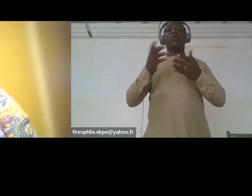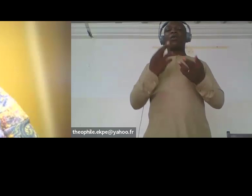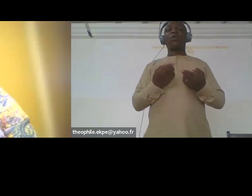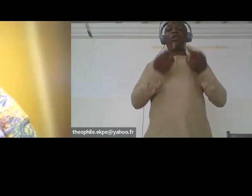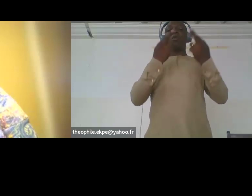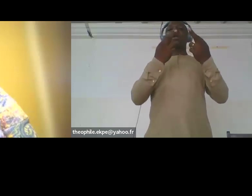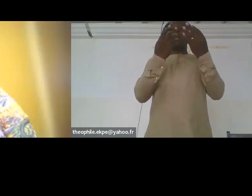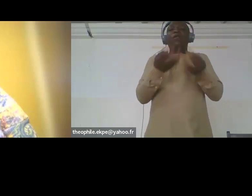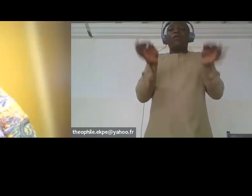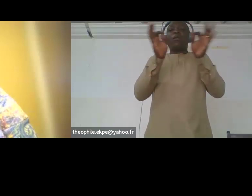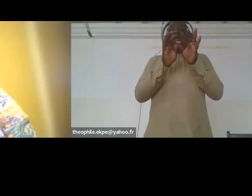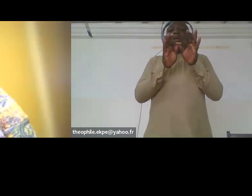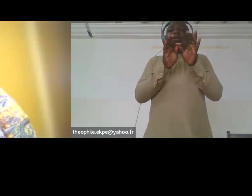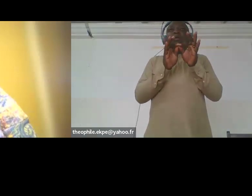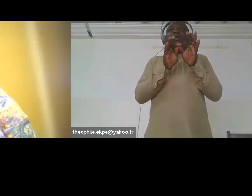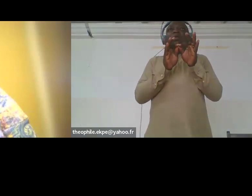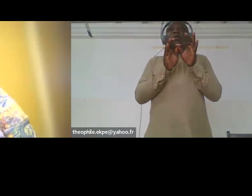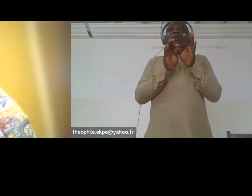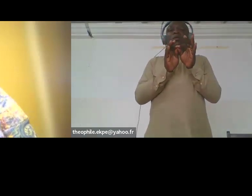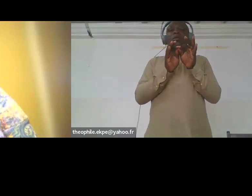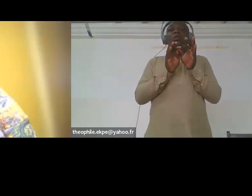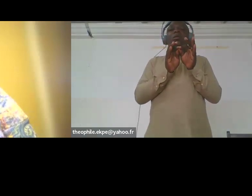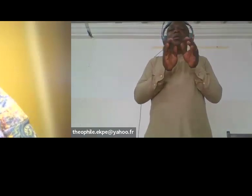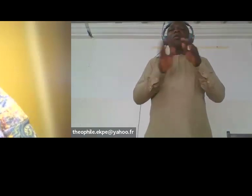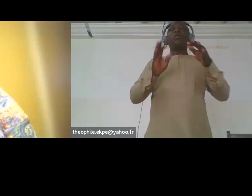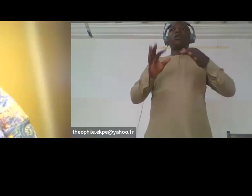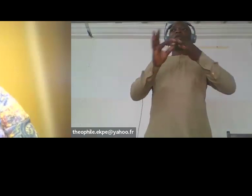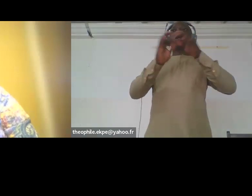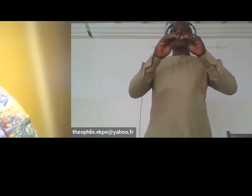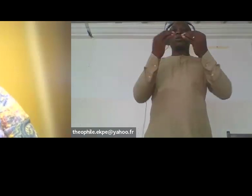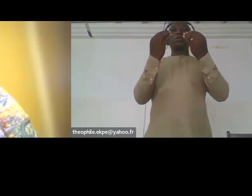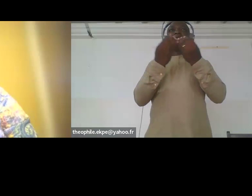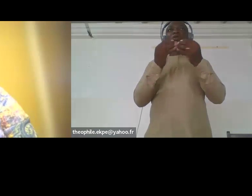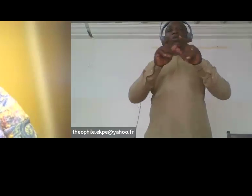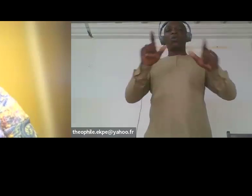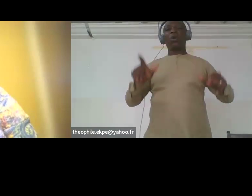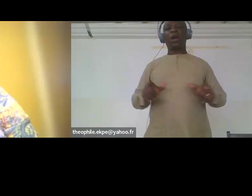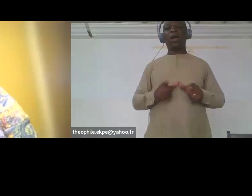to organizations present here especially our donors to partner with local